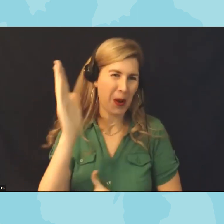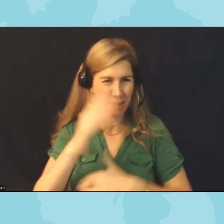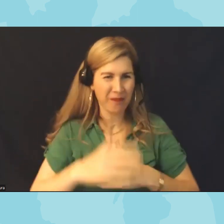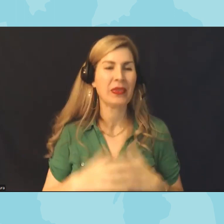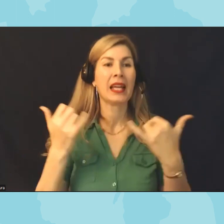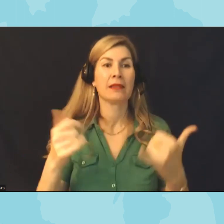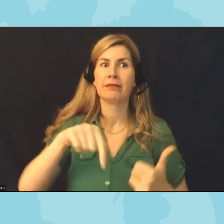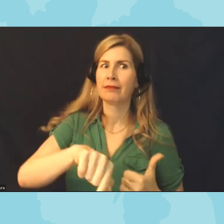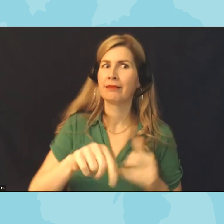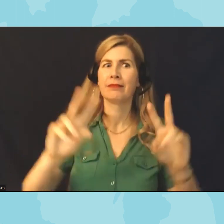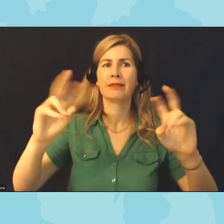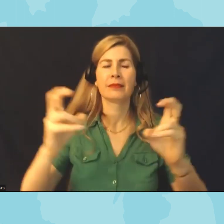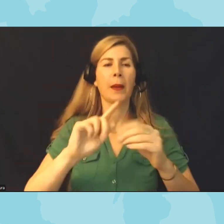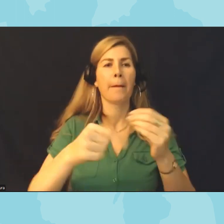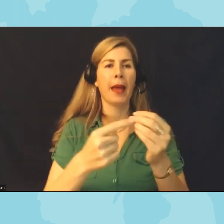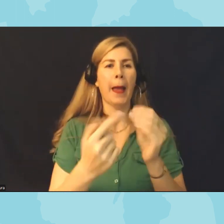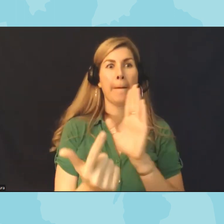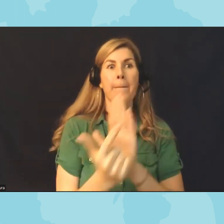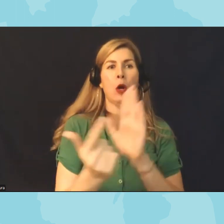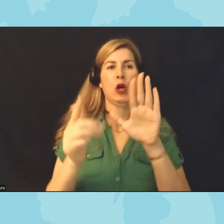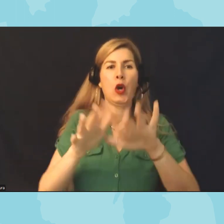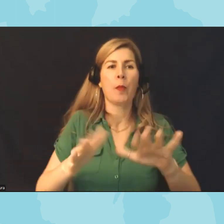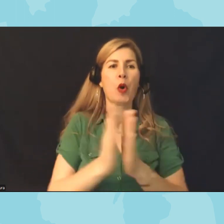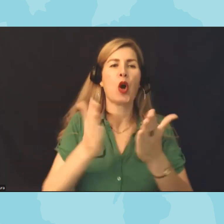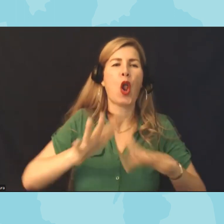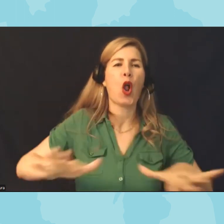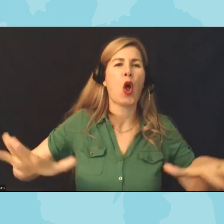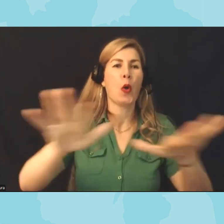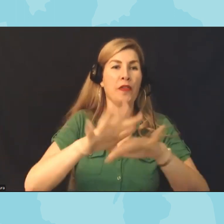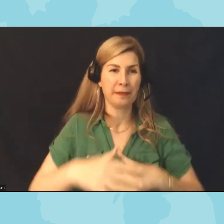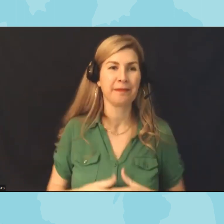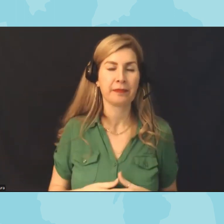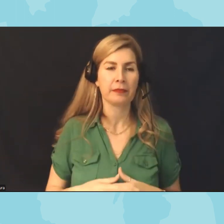among ACLU Affiliates and we're really excited a couple of course uh housekeeping technical